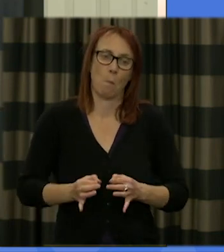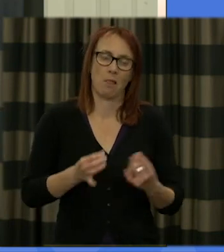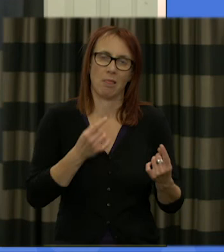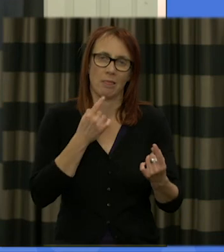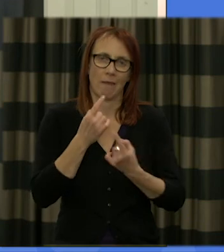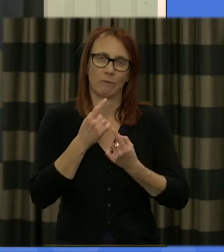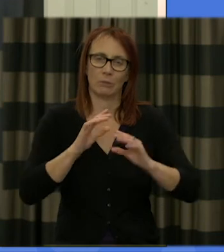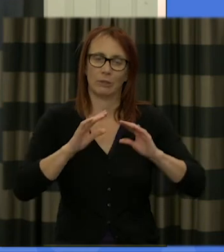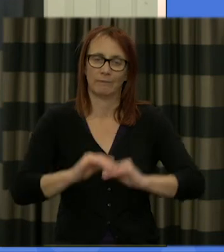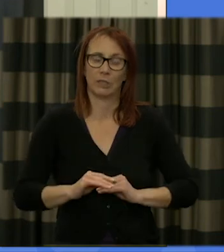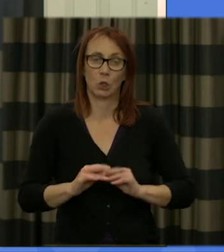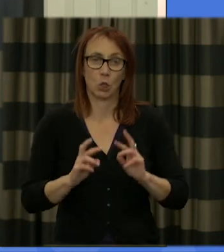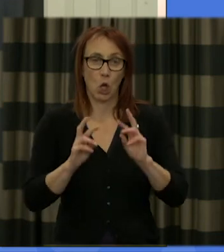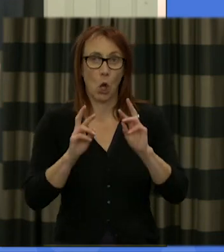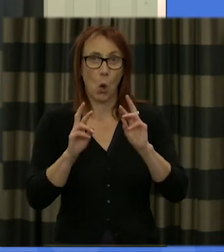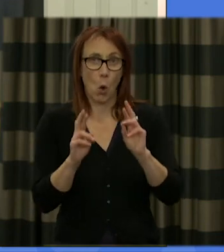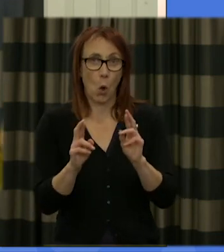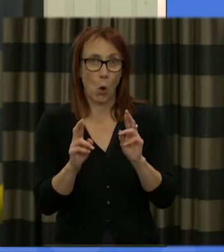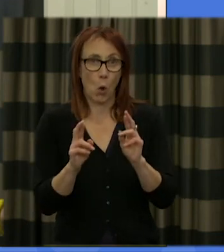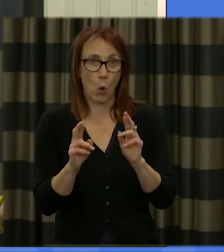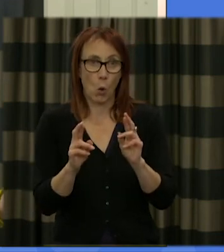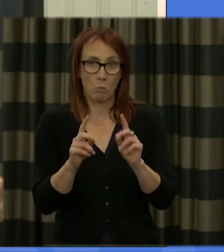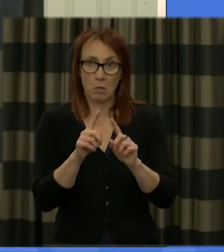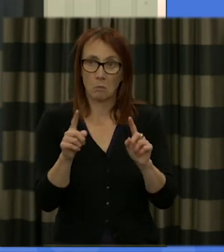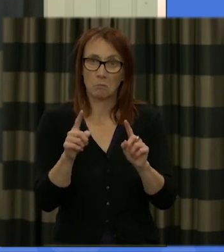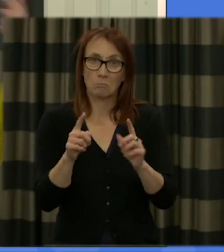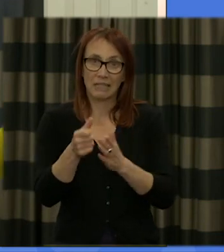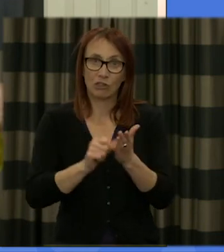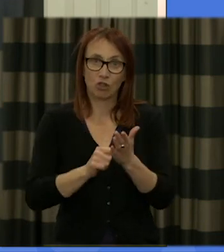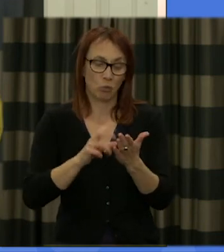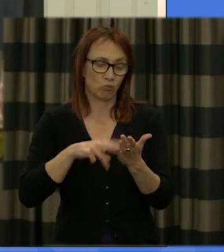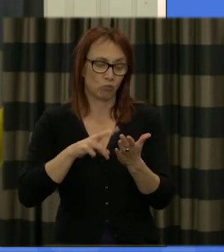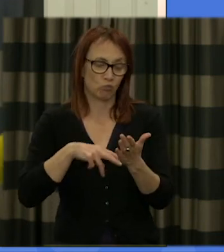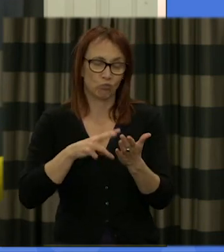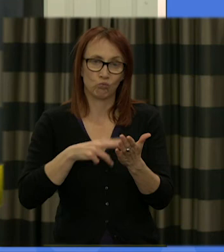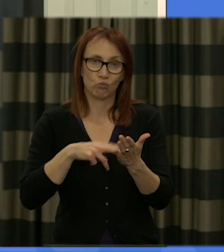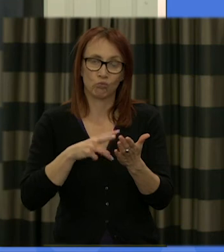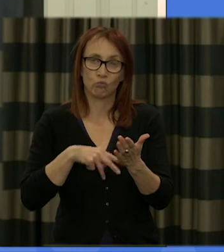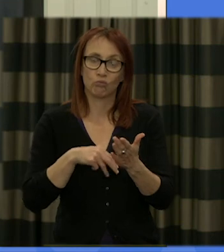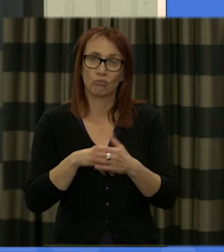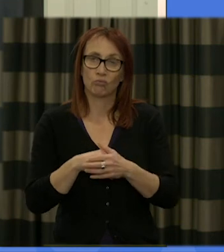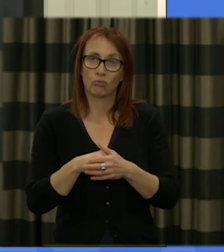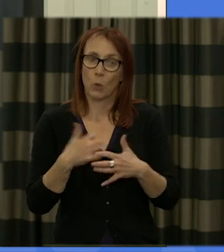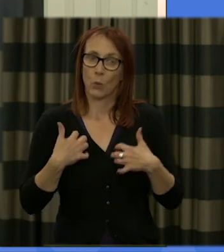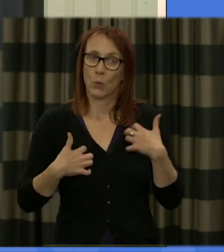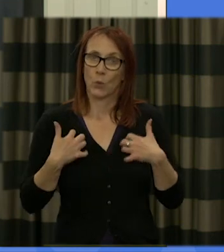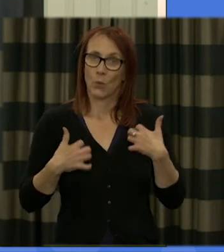for this evening I hope that if you get a chance to look at the agenda and you've listened to our two speakers this evening that you're excited and kind of